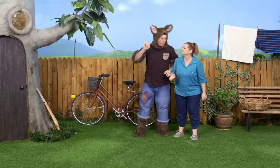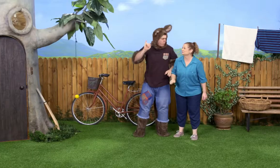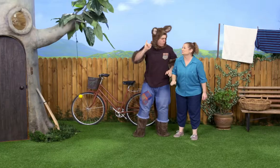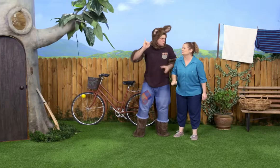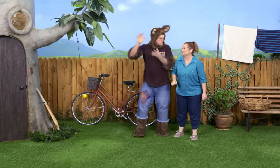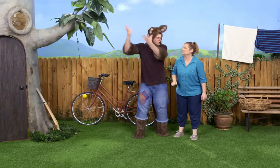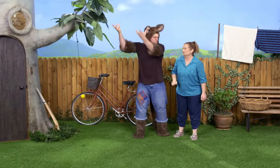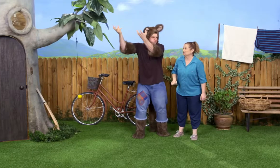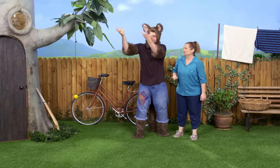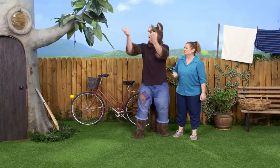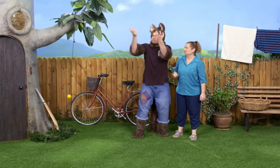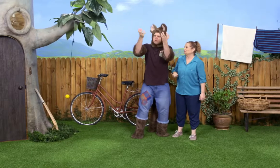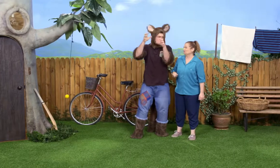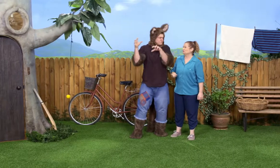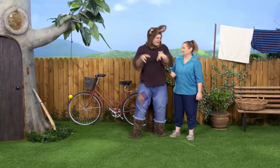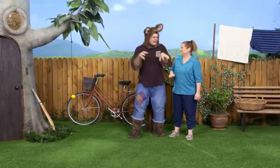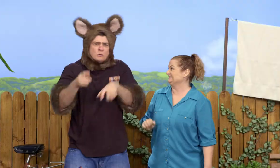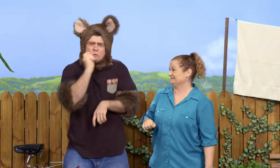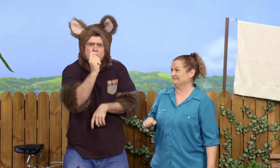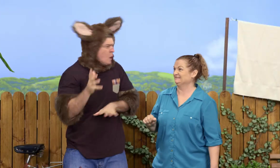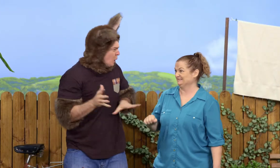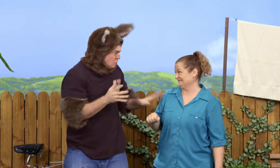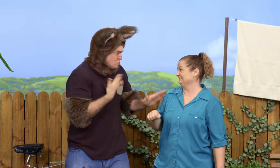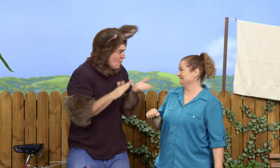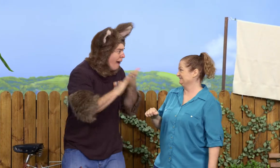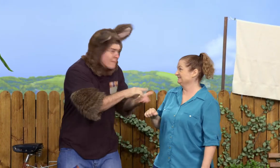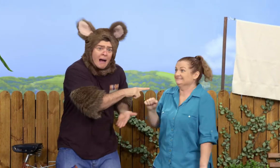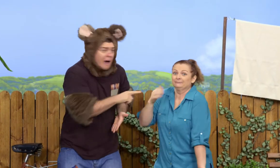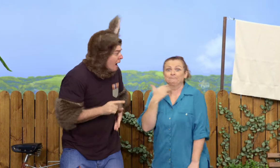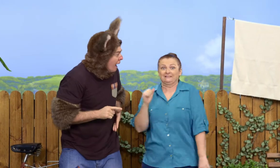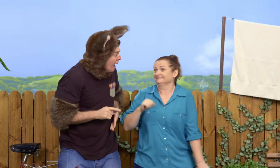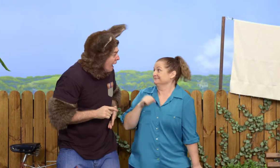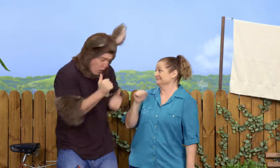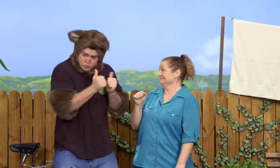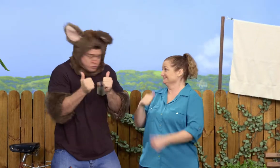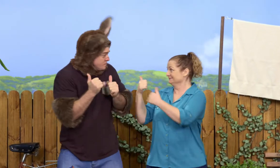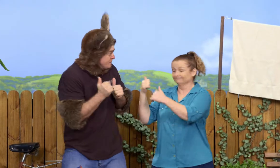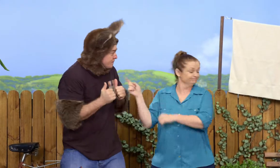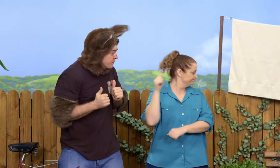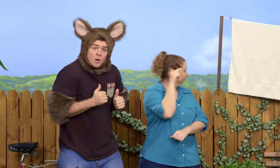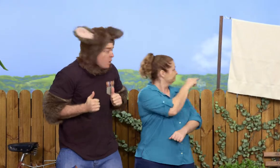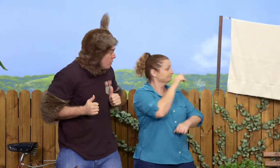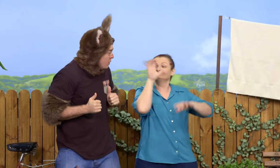Oh, look at the clouds. It might rain soon. Do you want some help? Oh, yes, please.